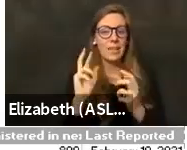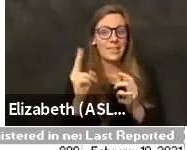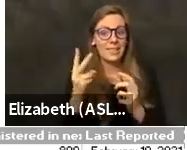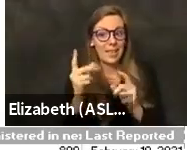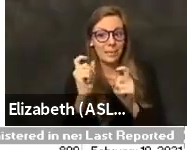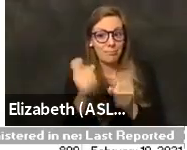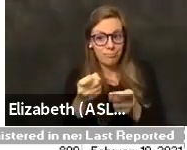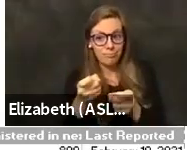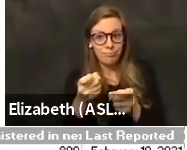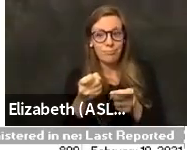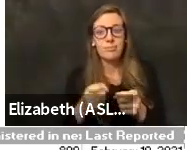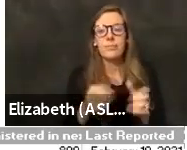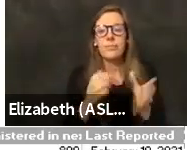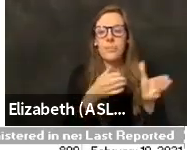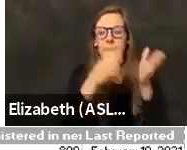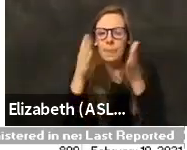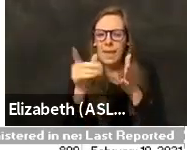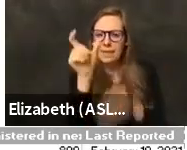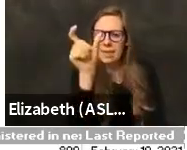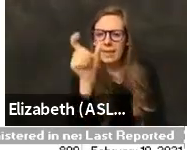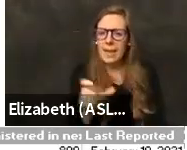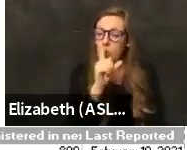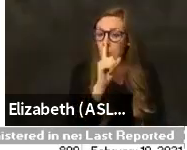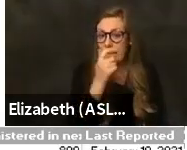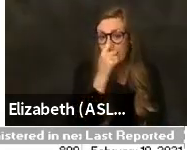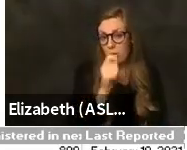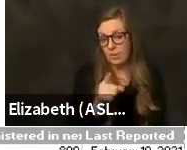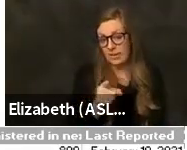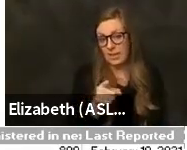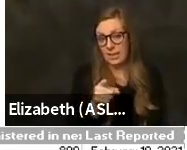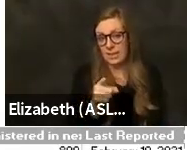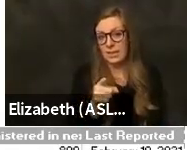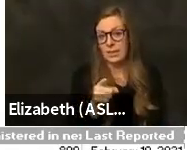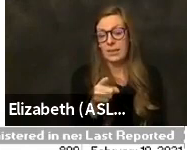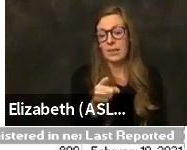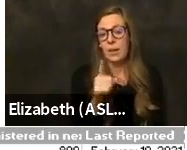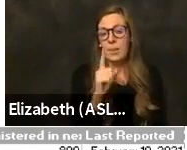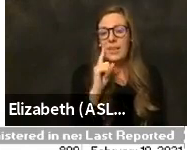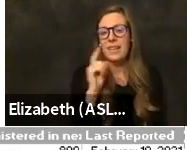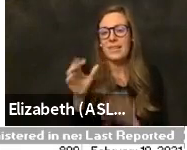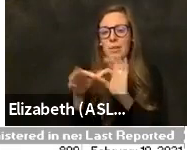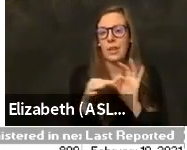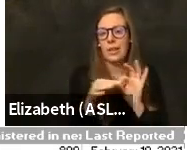And then the next column is really interesting because it really speaks to all of the processes and planning that's